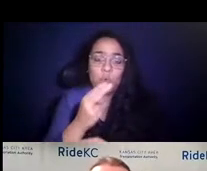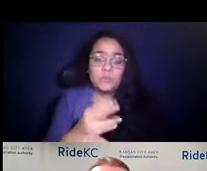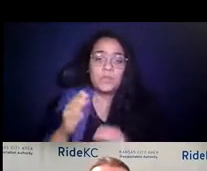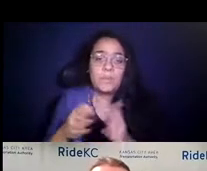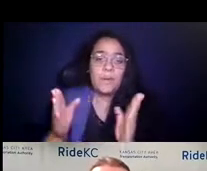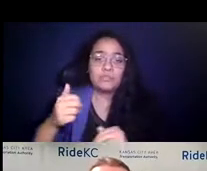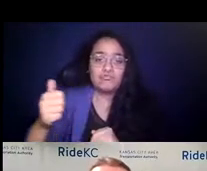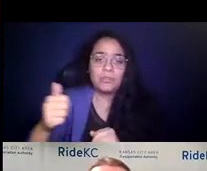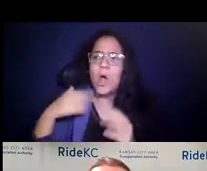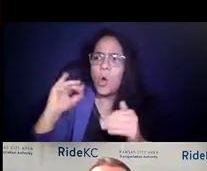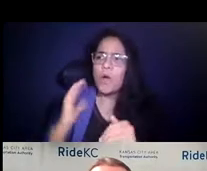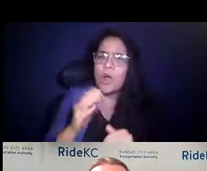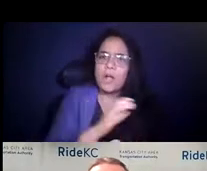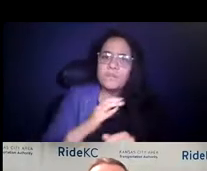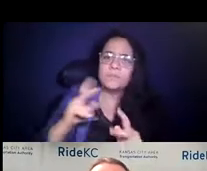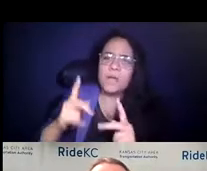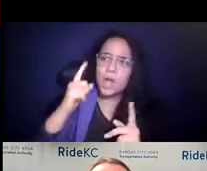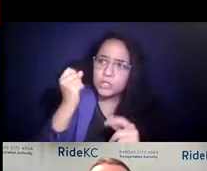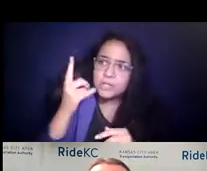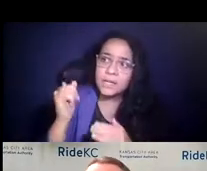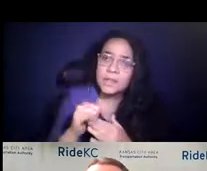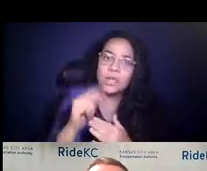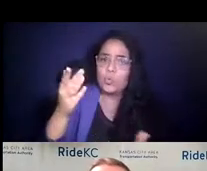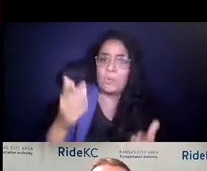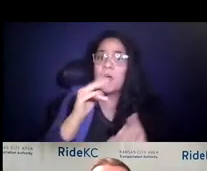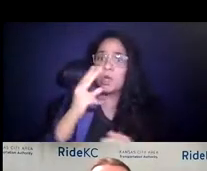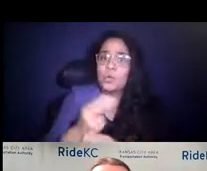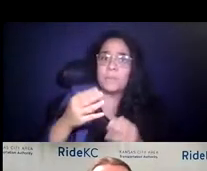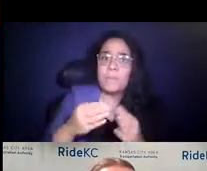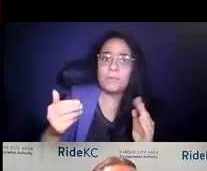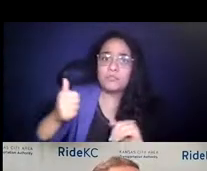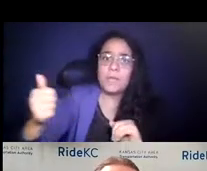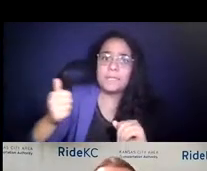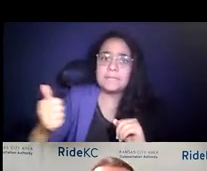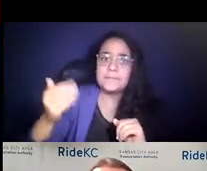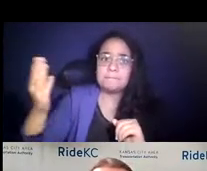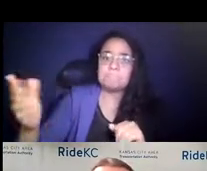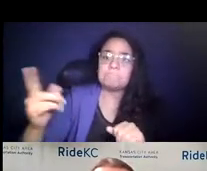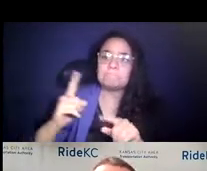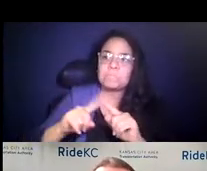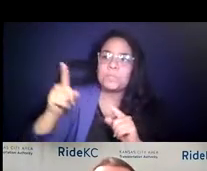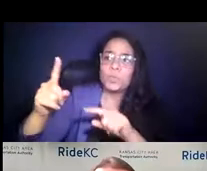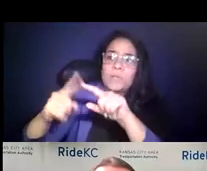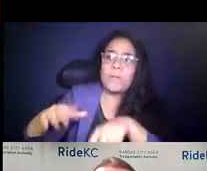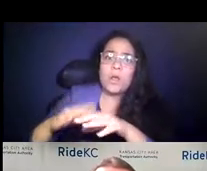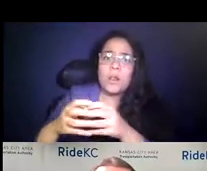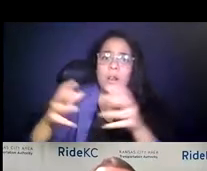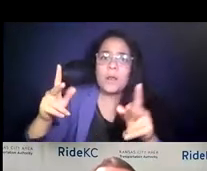14:59:43 actually understand the fact that you may not use public transit, but you darn well depend on a lot of people every day who do.